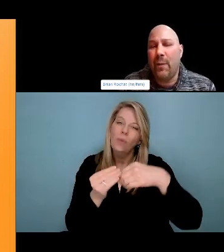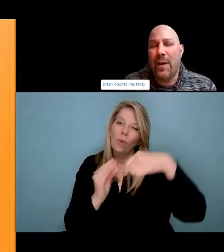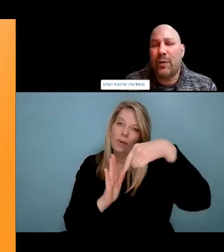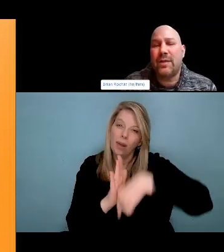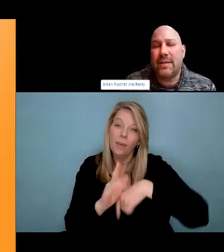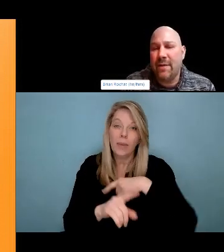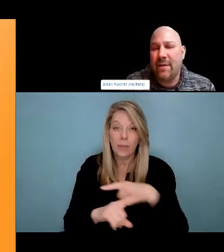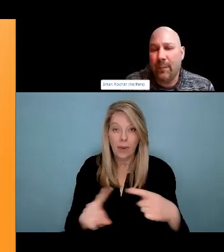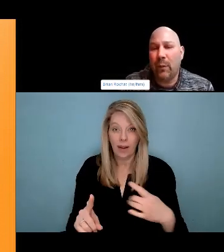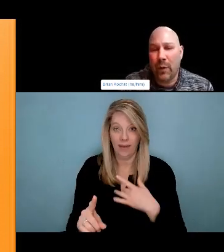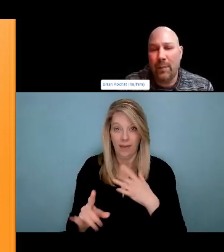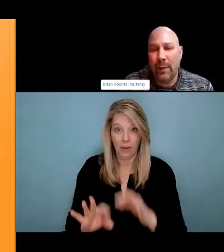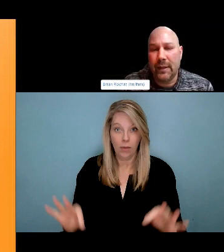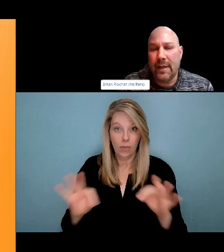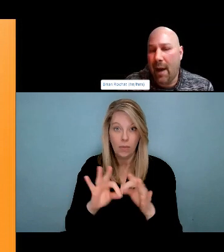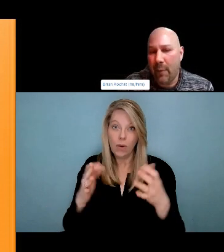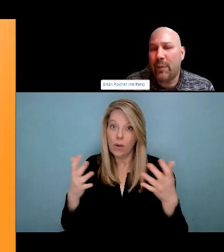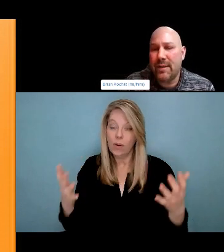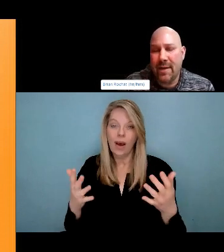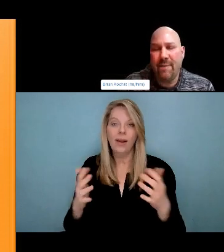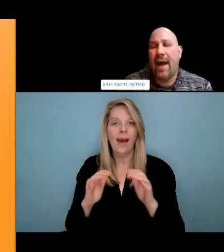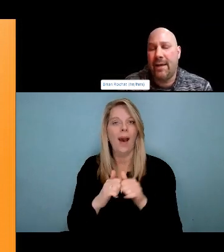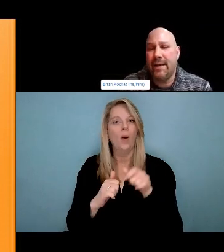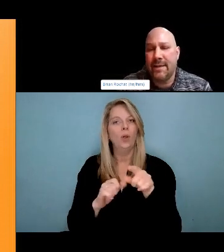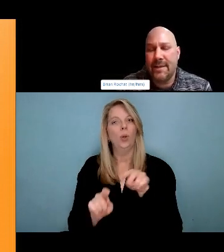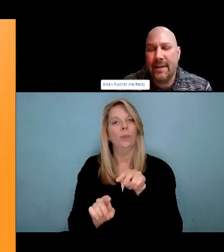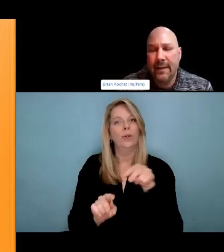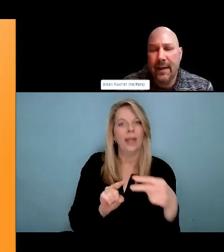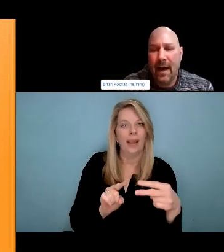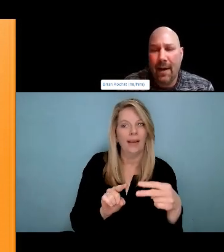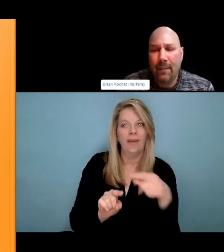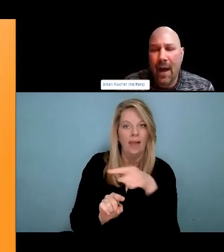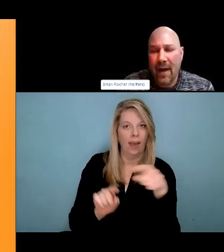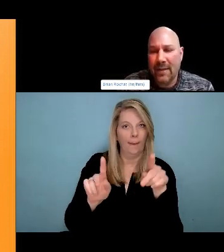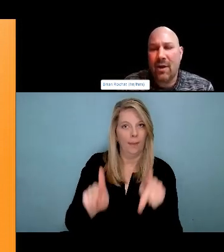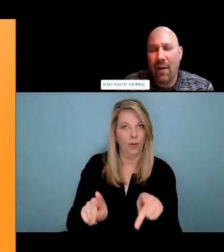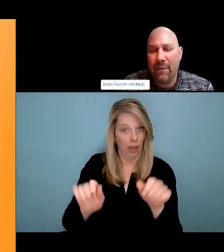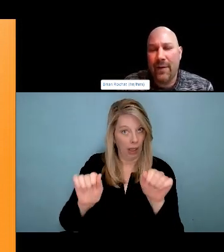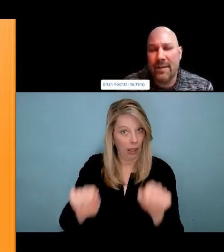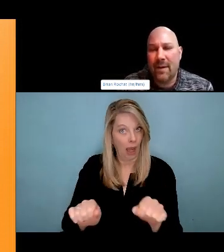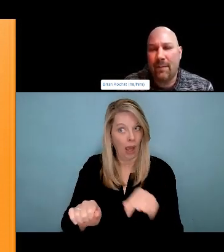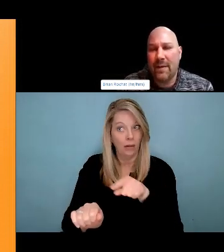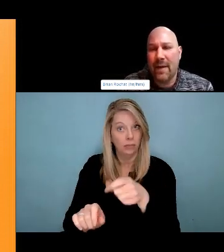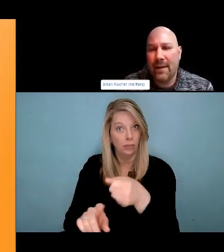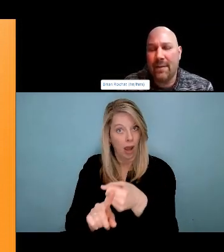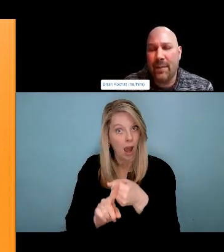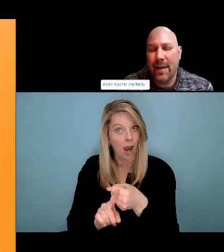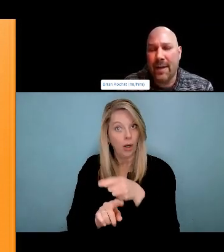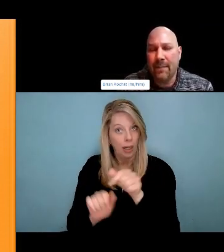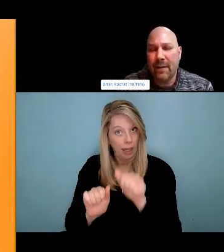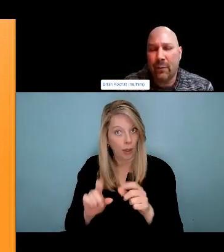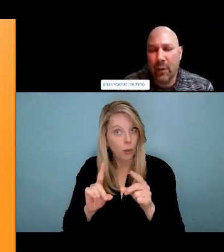and culturally safe and have a built-in reflexive component to ensure that colonial systems are not reinscribed. Further, they go on to say that supporting